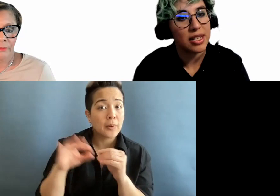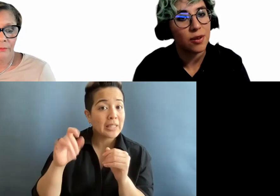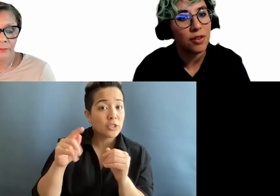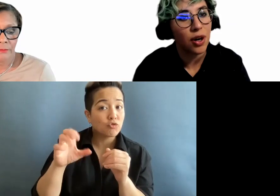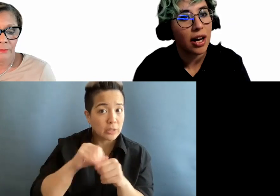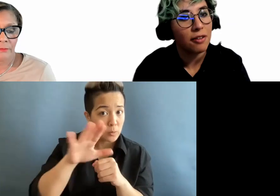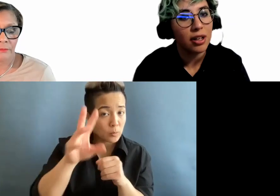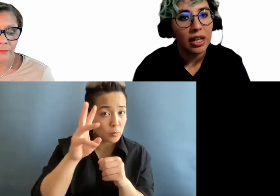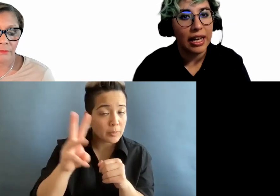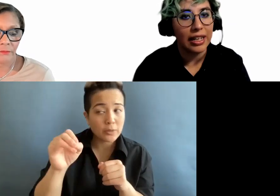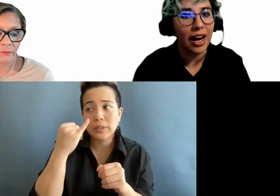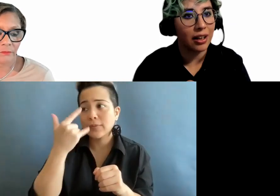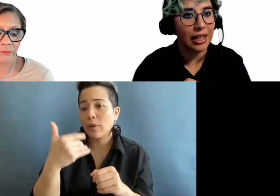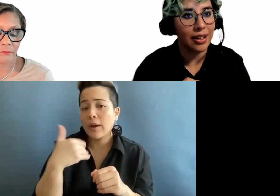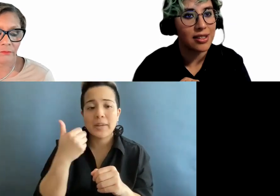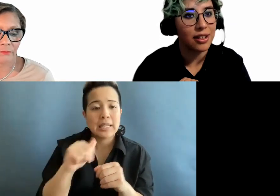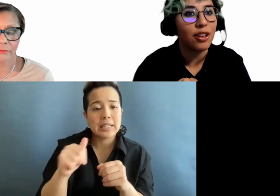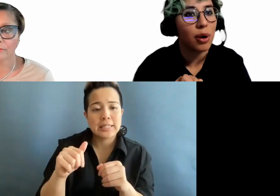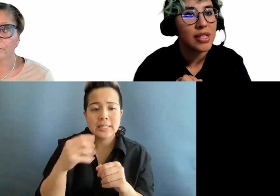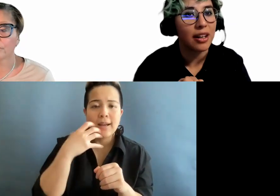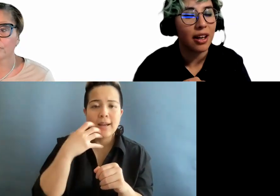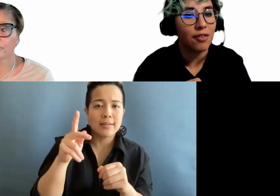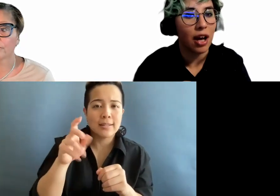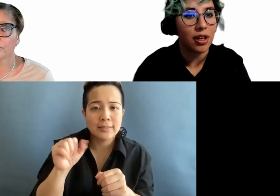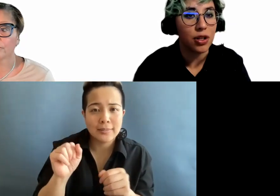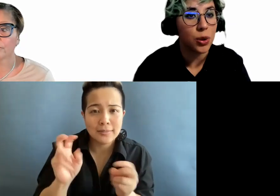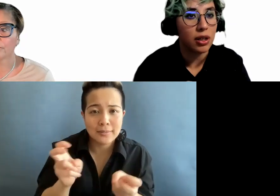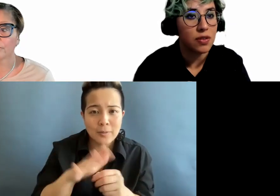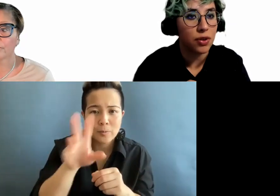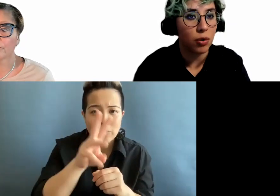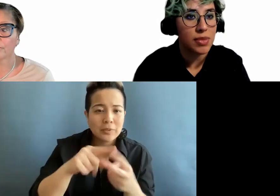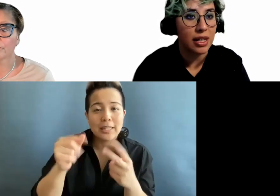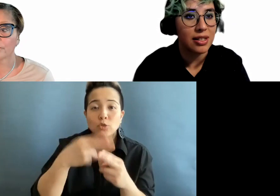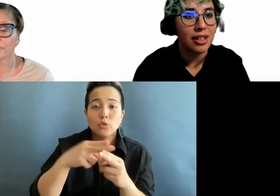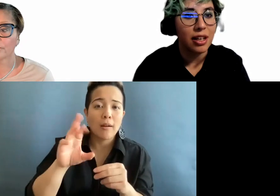so if you have any hot keys in your website, if you have any shortcuts for your website,